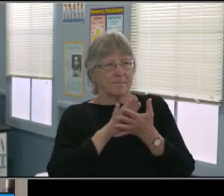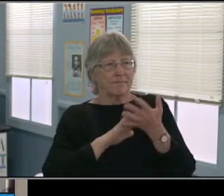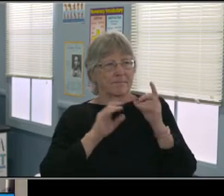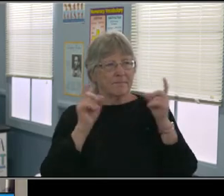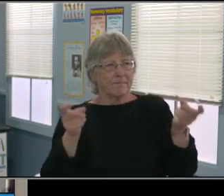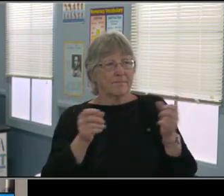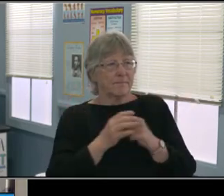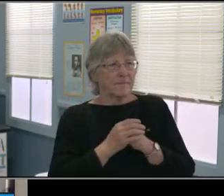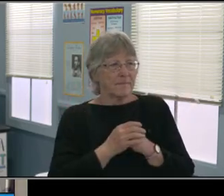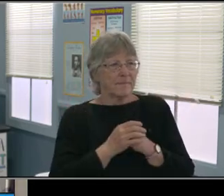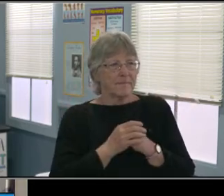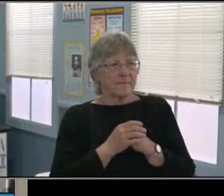Sorry about that.